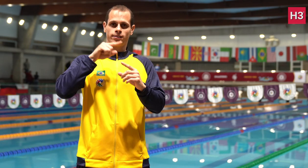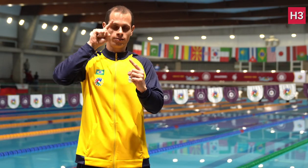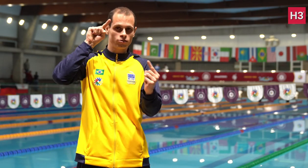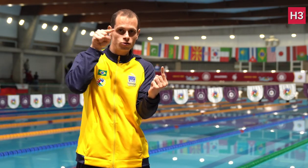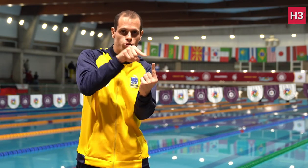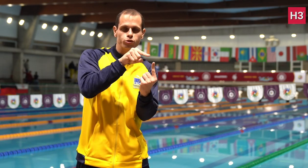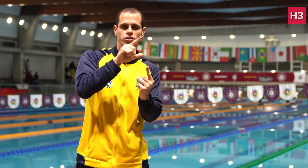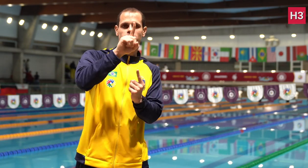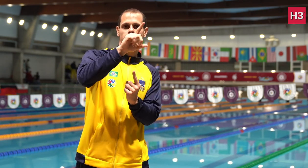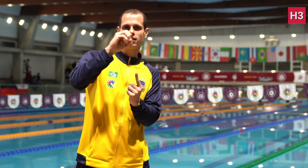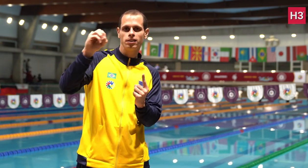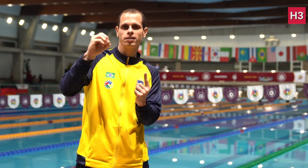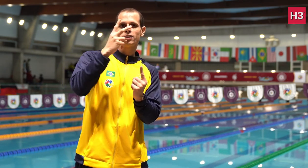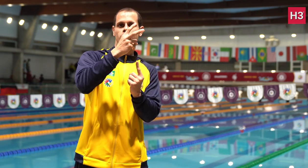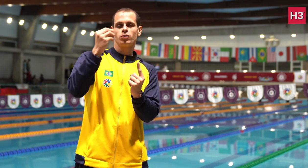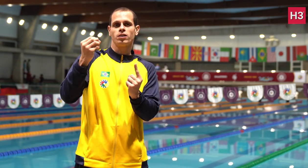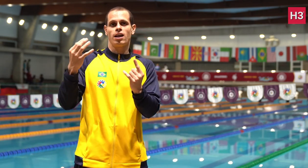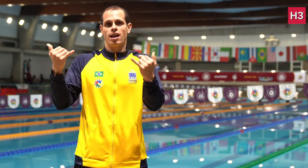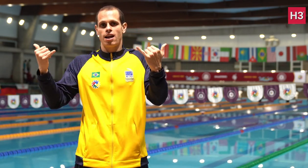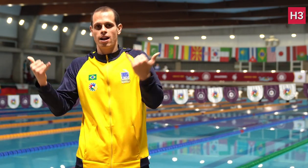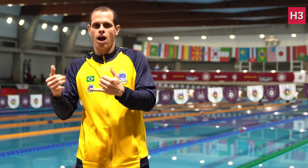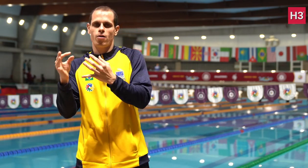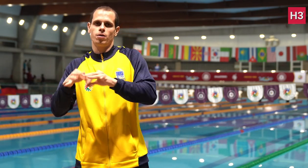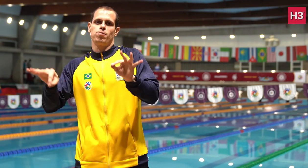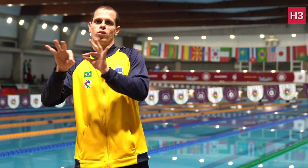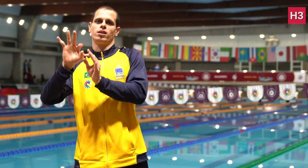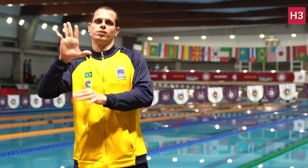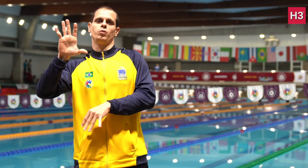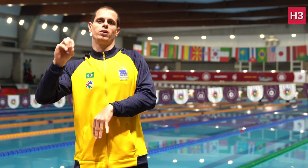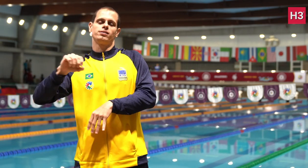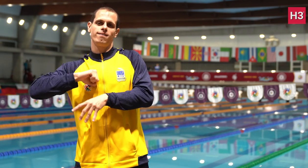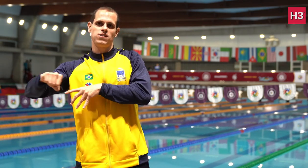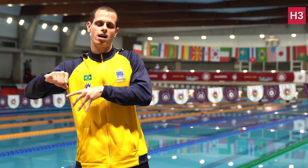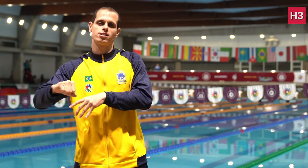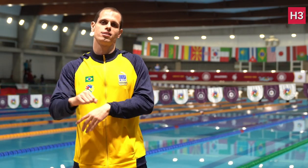My specialities are 100m, 200, and also 50m sprint.